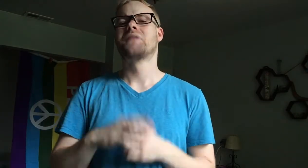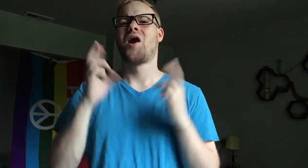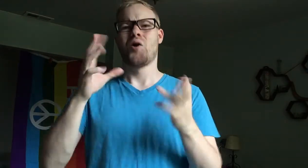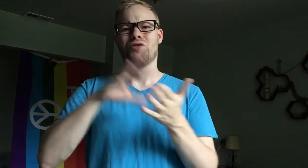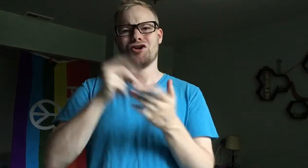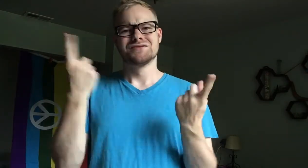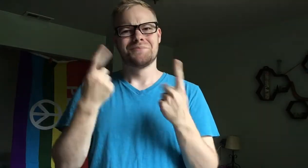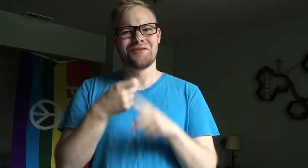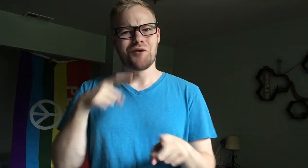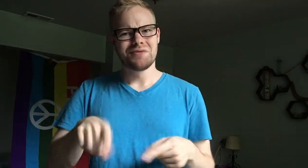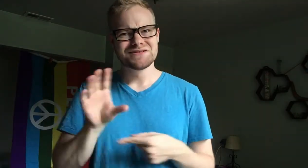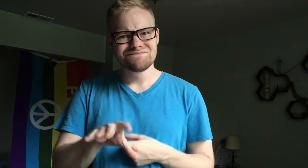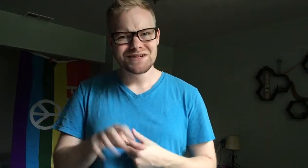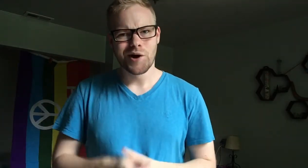I hope you learned something from this video!